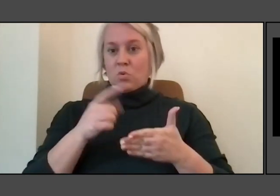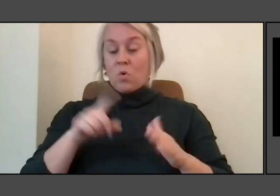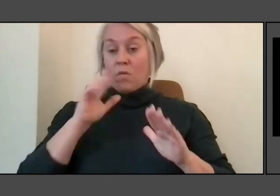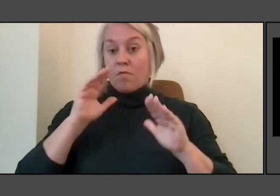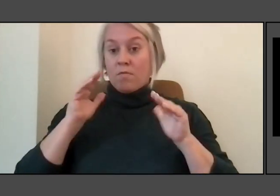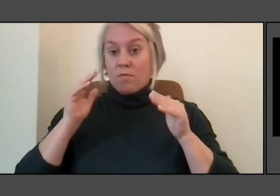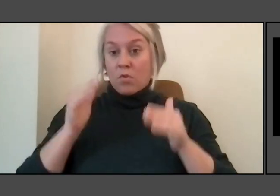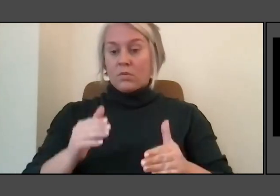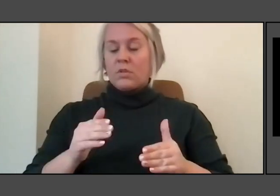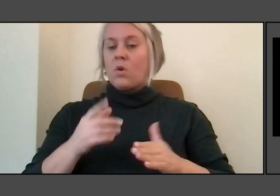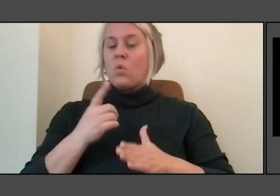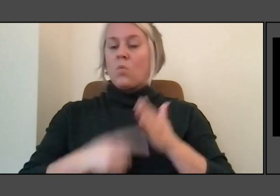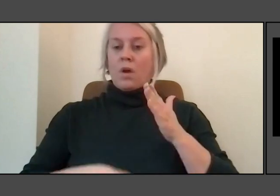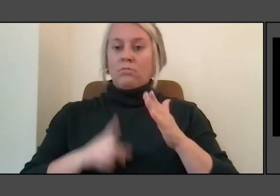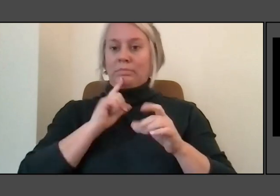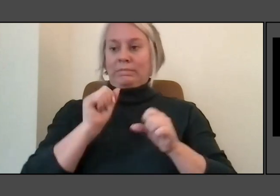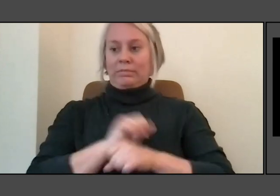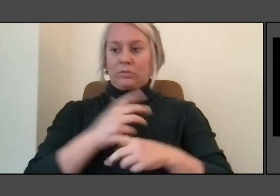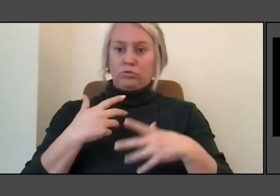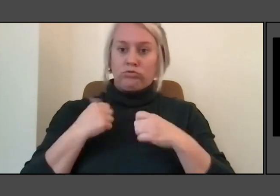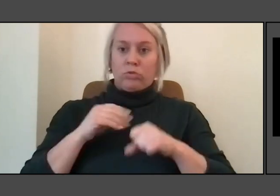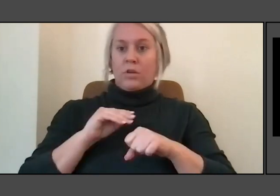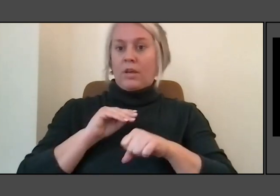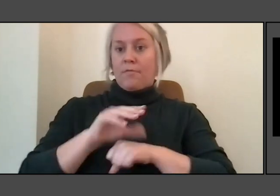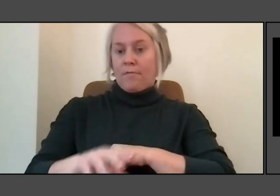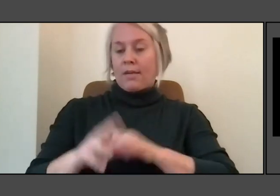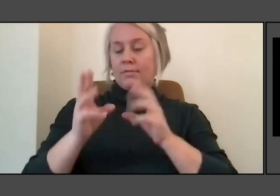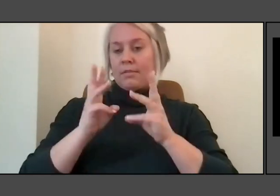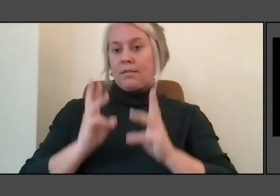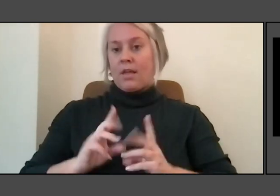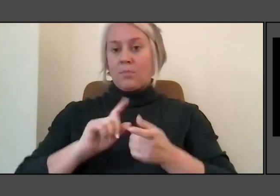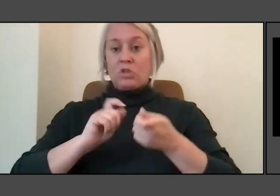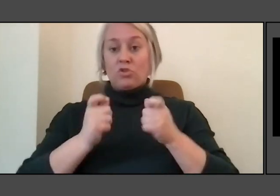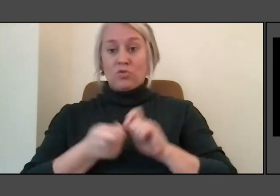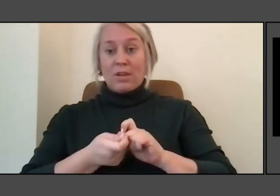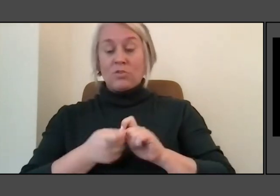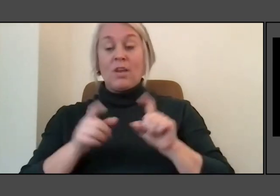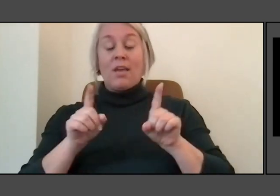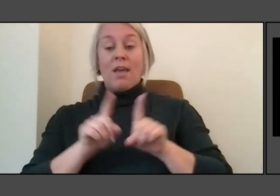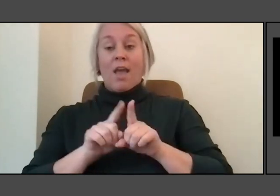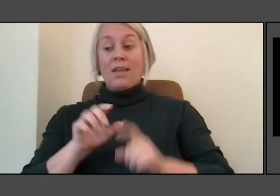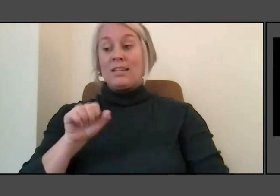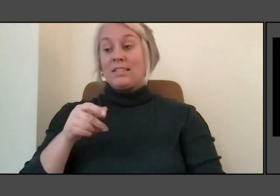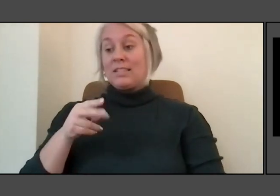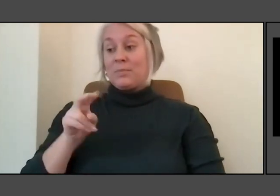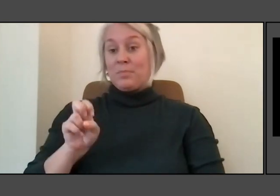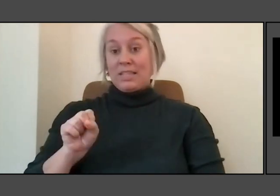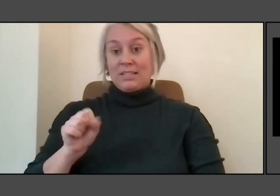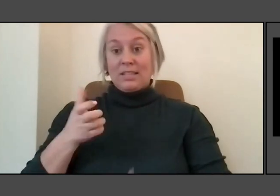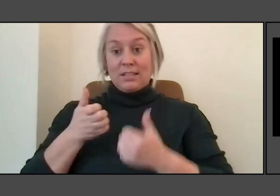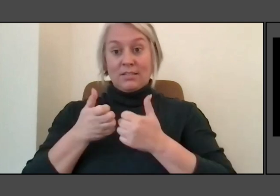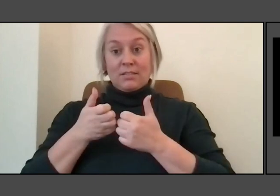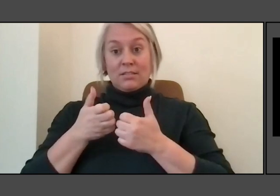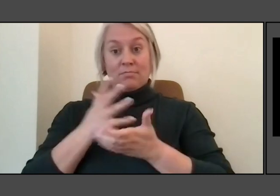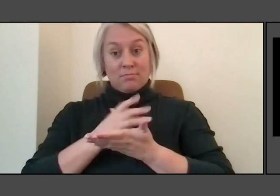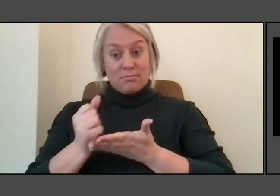And the main drivers of species loss or habitat loss. So emphasizing and again, this is where